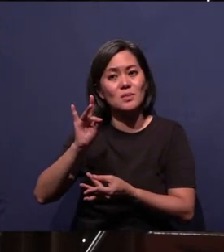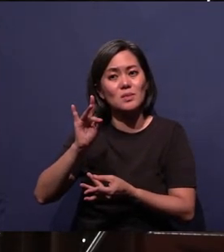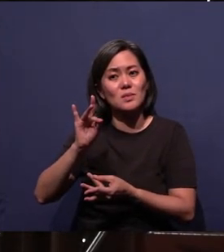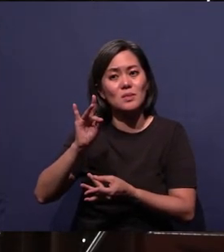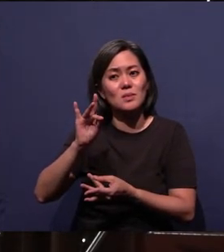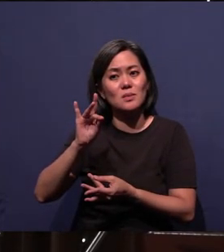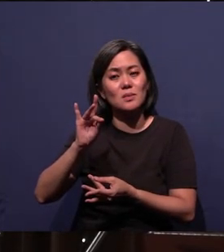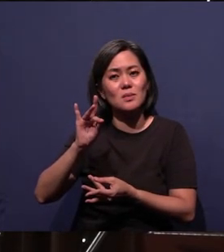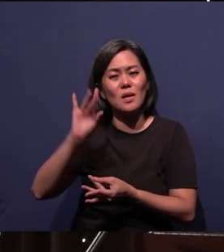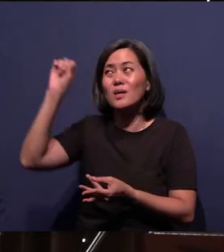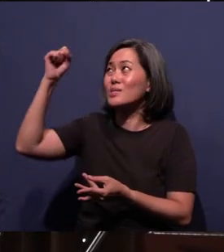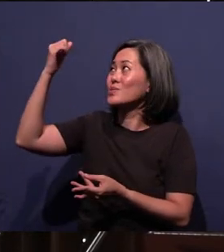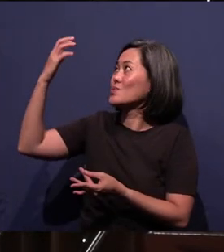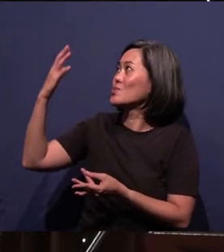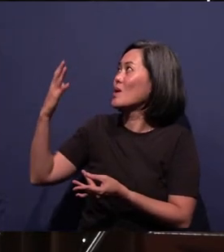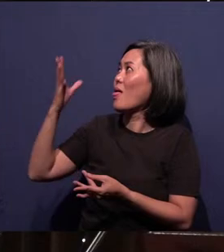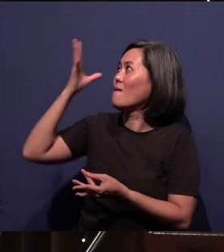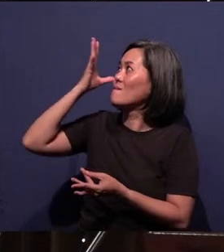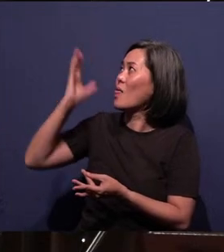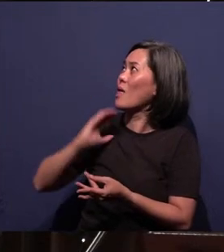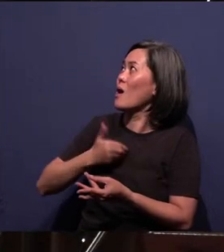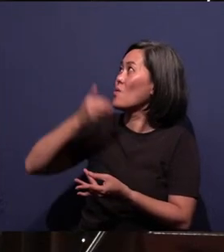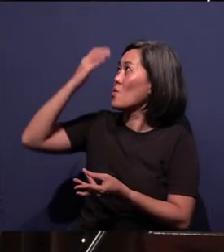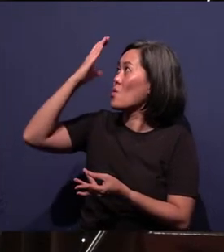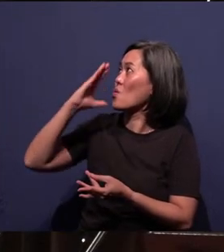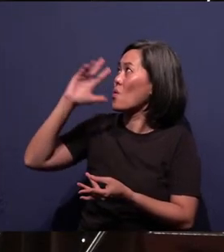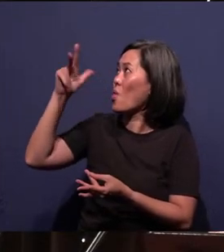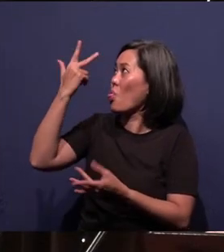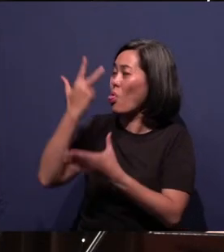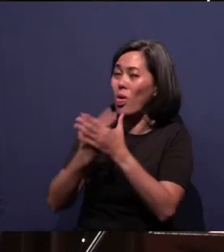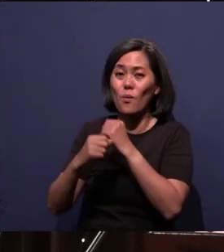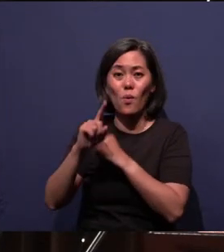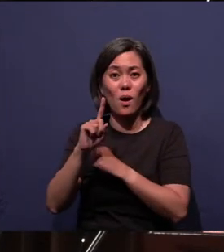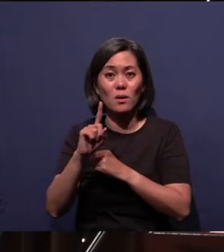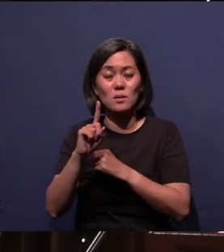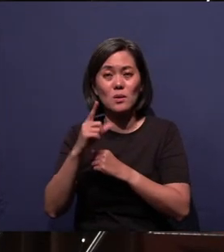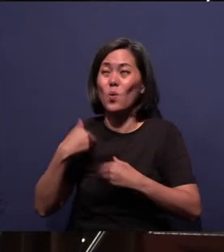our gracious Father, our God, three in one. We give You thanks.